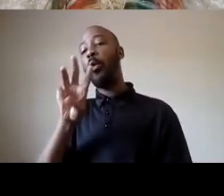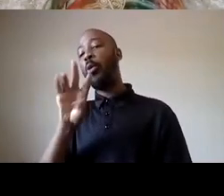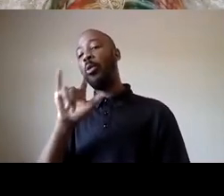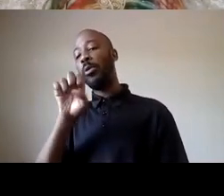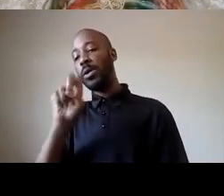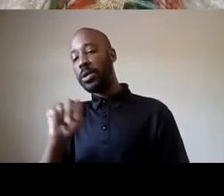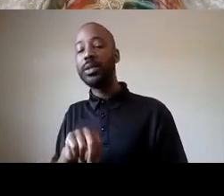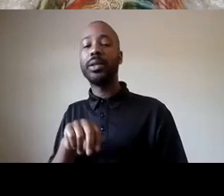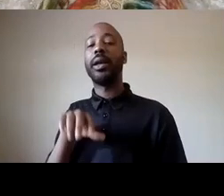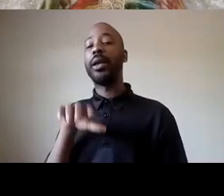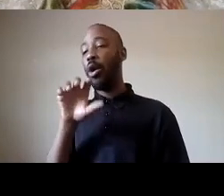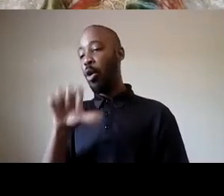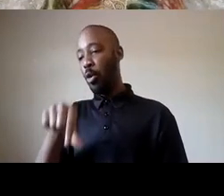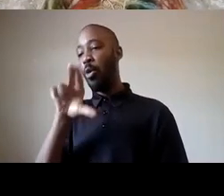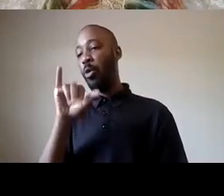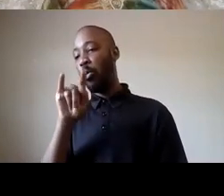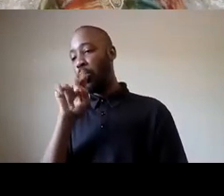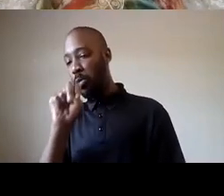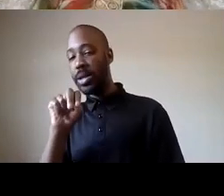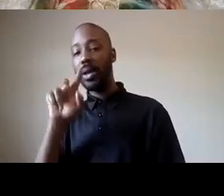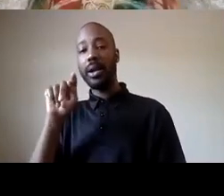right we gotta remember quinten thomas um